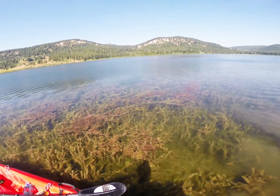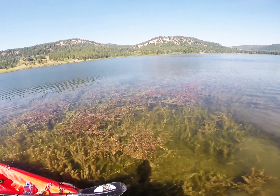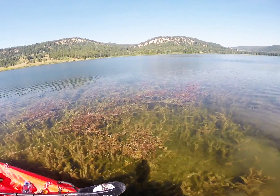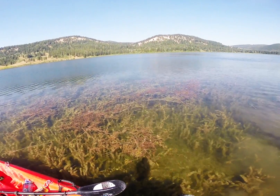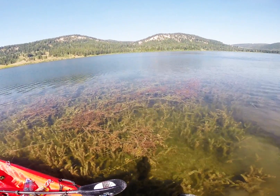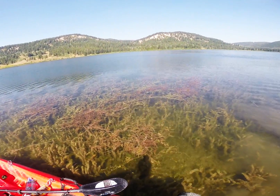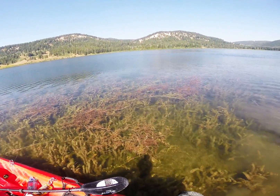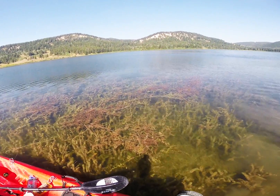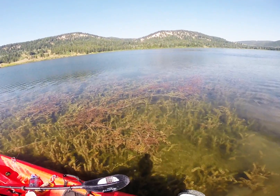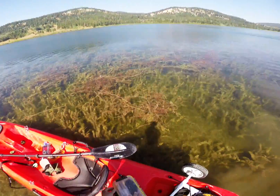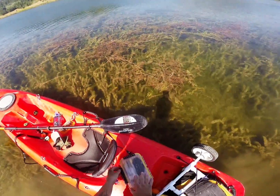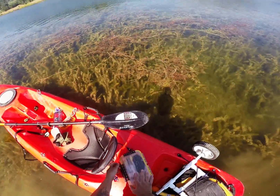Yes it's there! MOOSE!